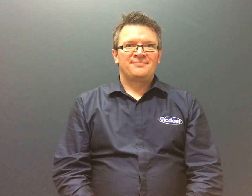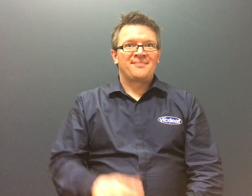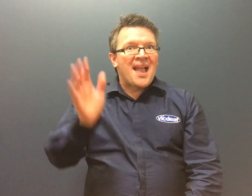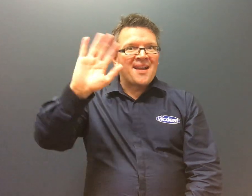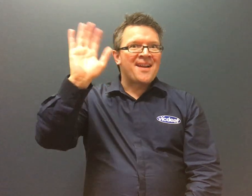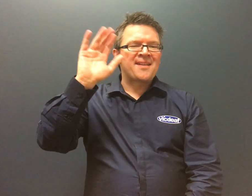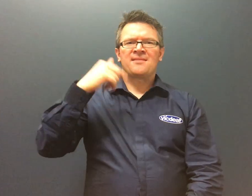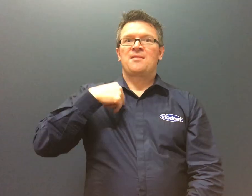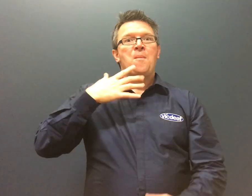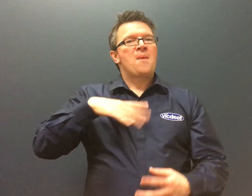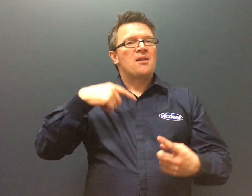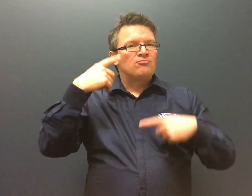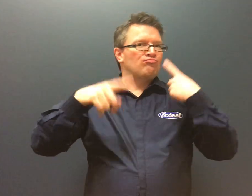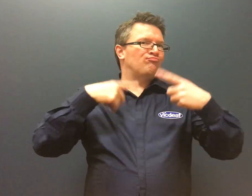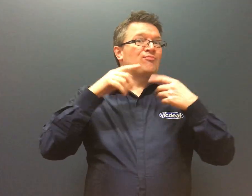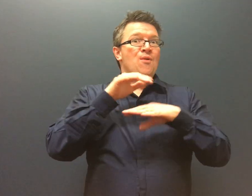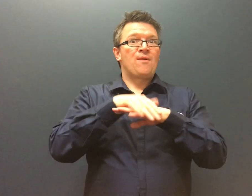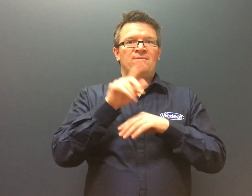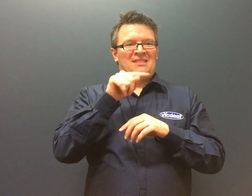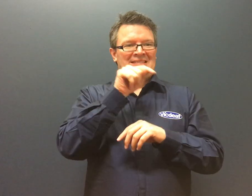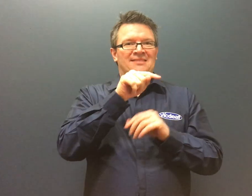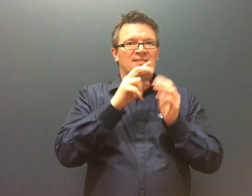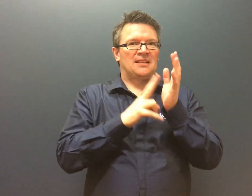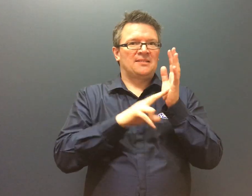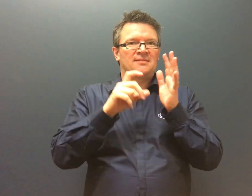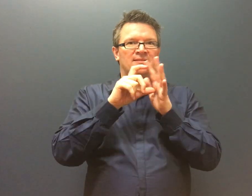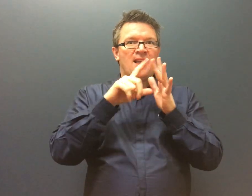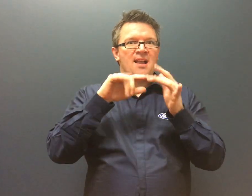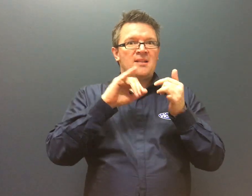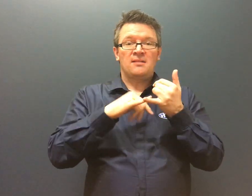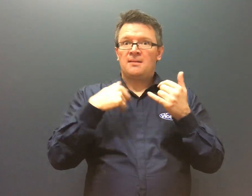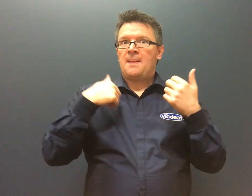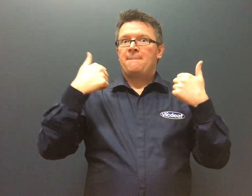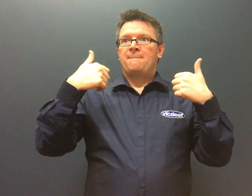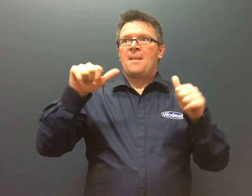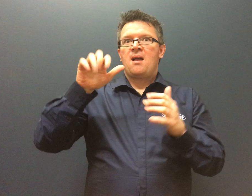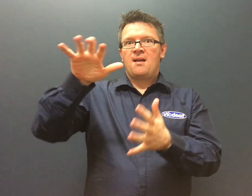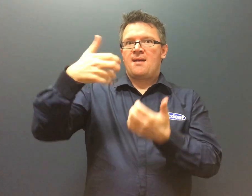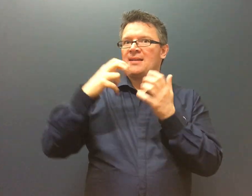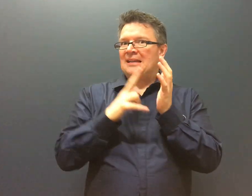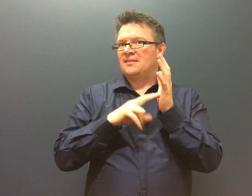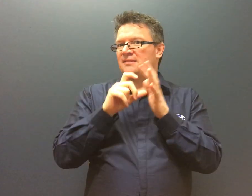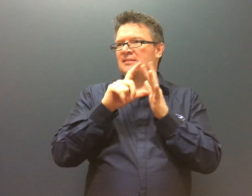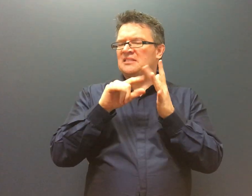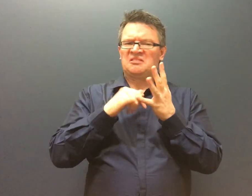Hello. I received my NDIS package about 6 months ago and I am wanting to share some of my story with you.